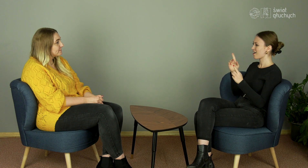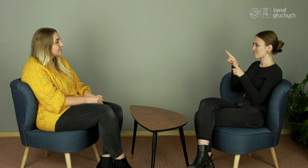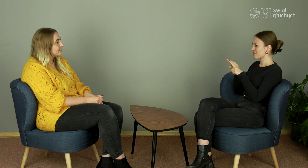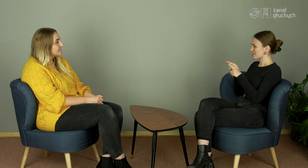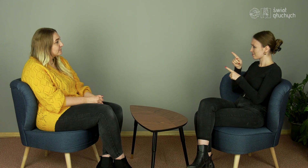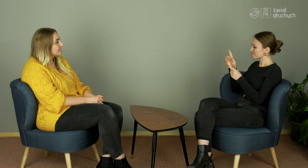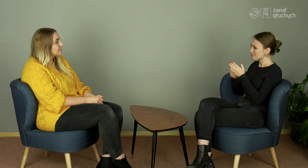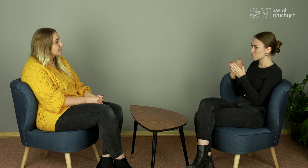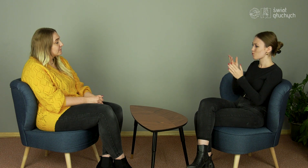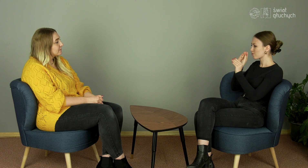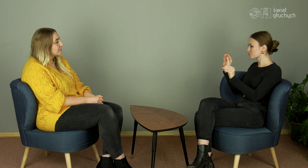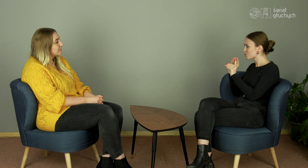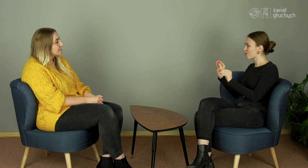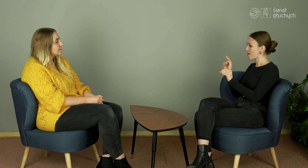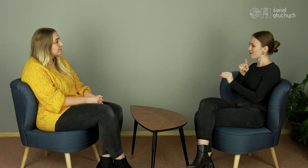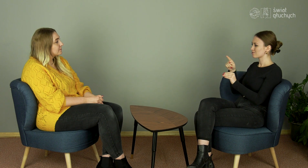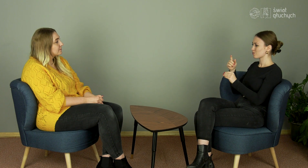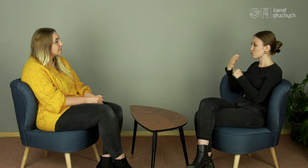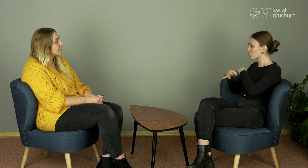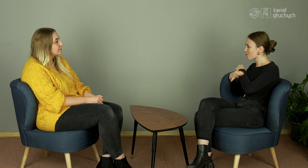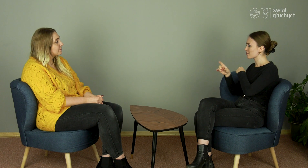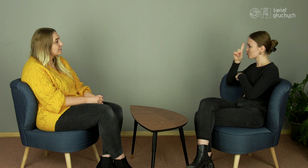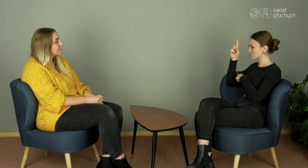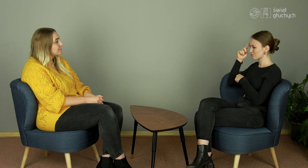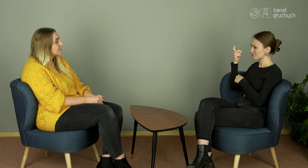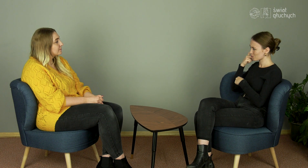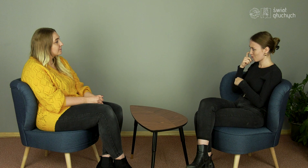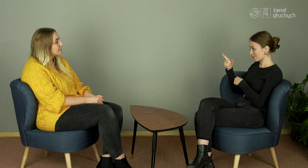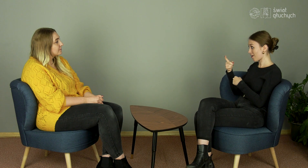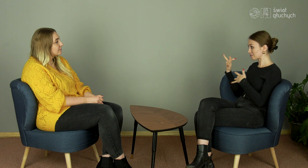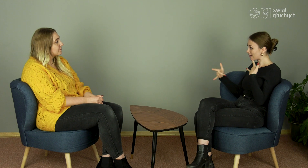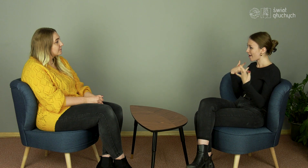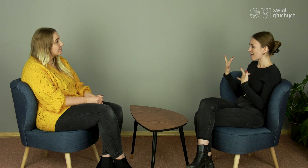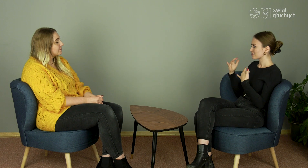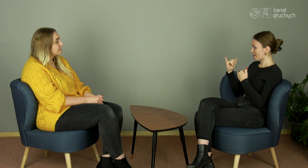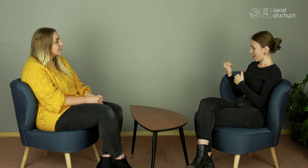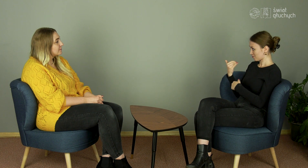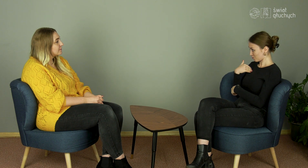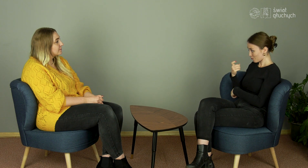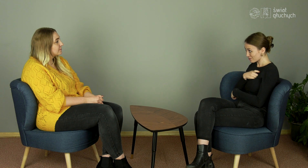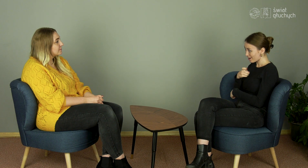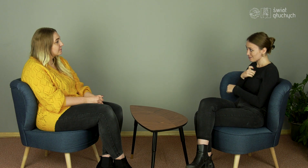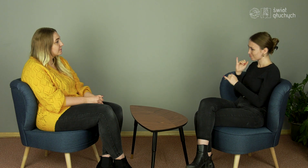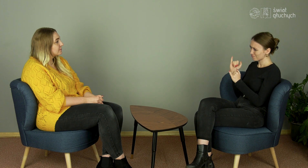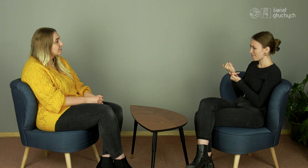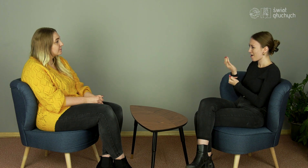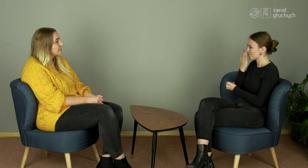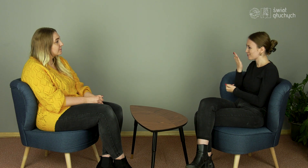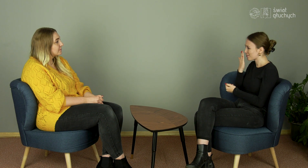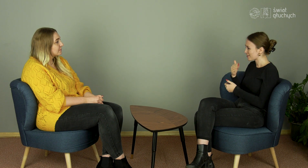And another question, did you stress the reaction of lecturers, students to you?